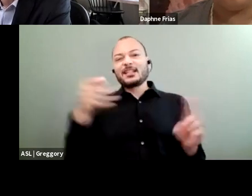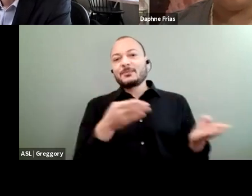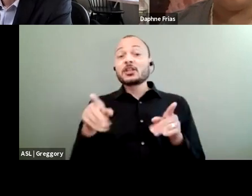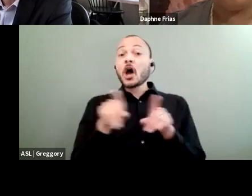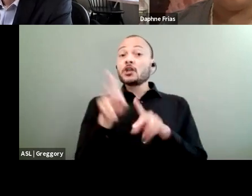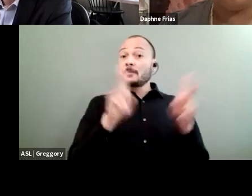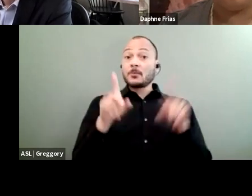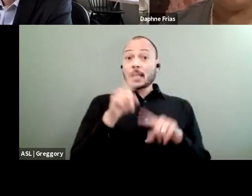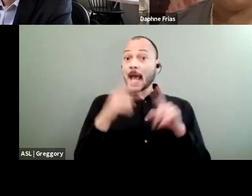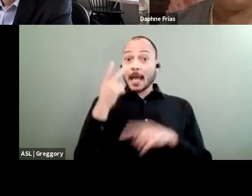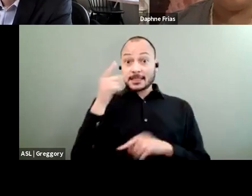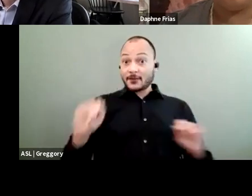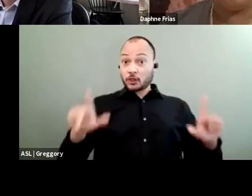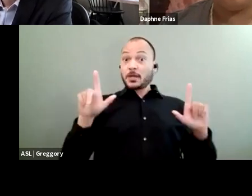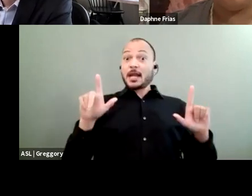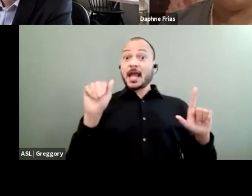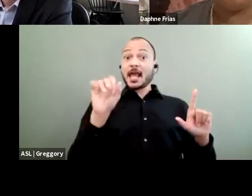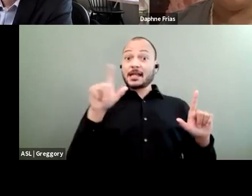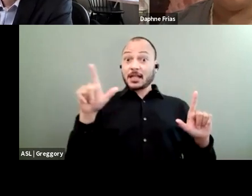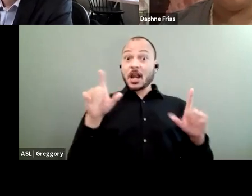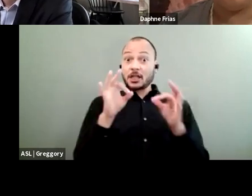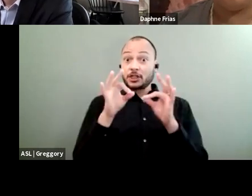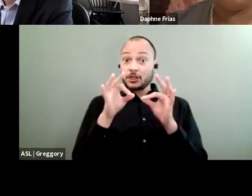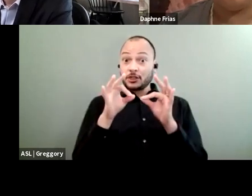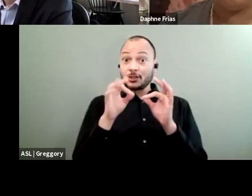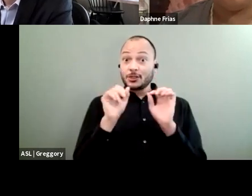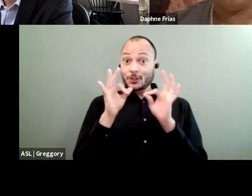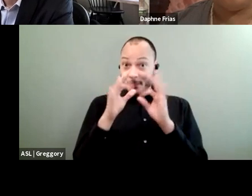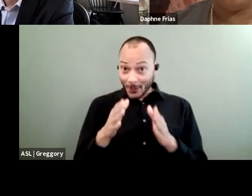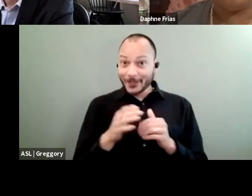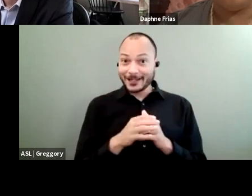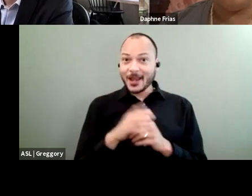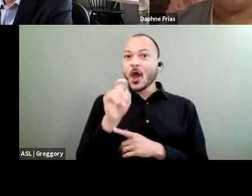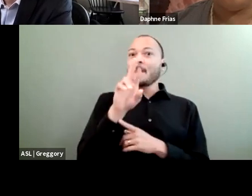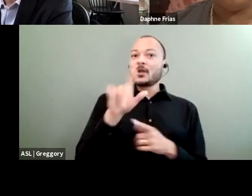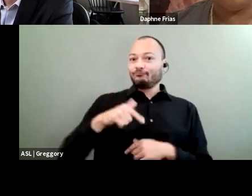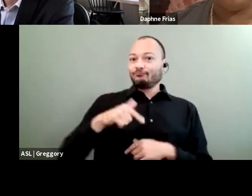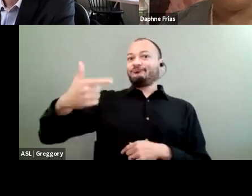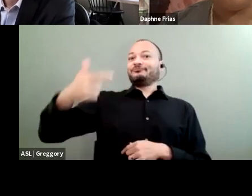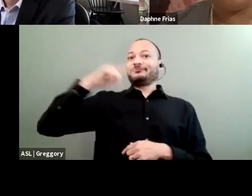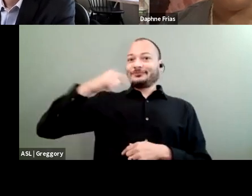ASL interpreter, Brenda, has switched over to Gregory, who is now on the screen.